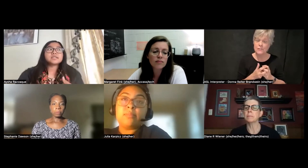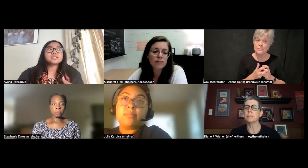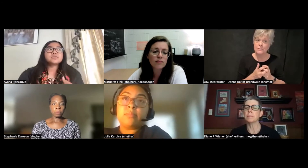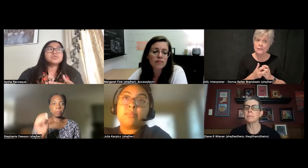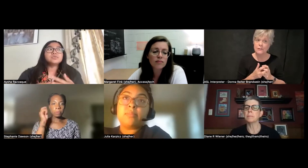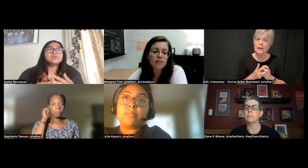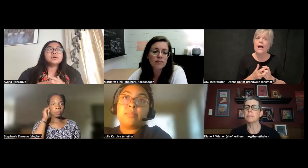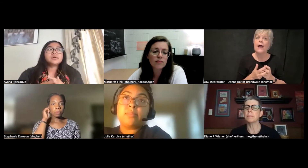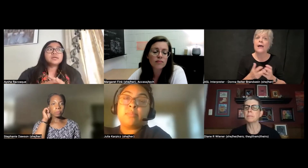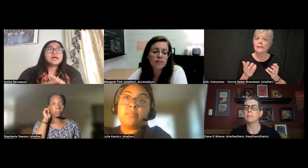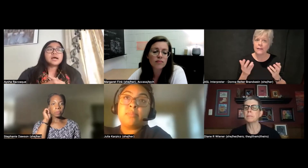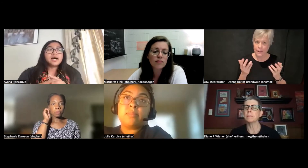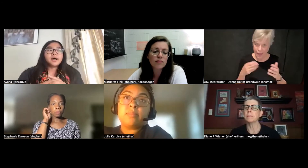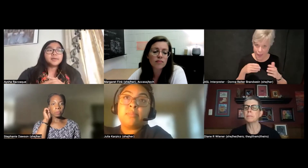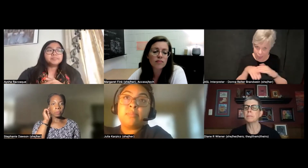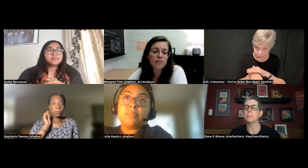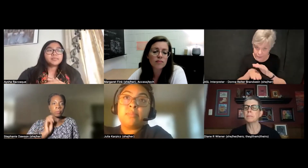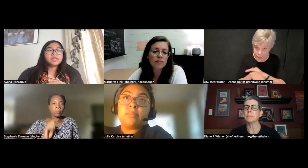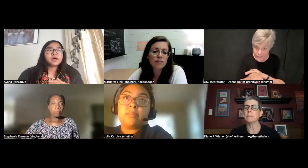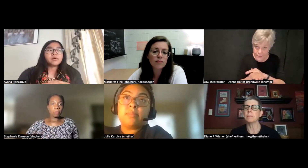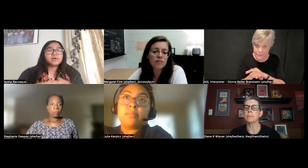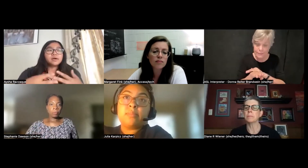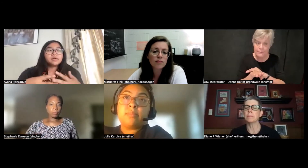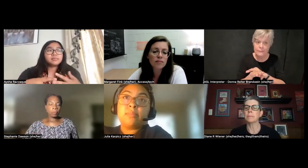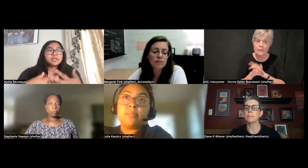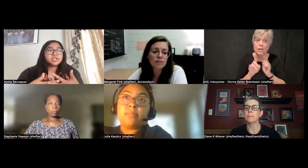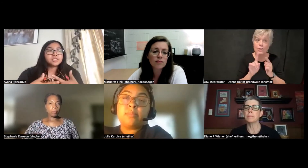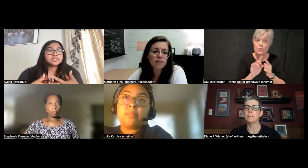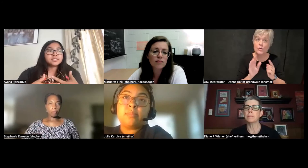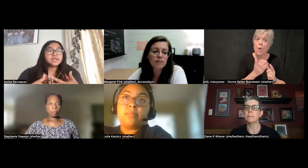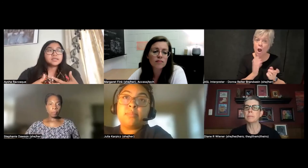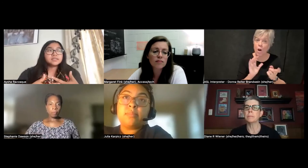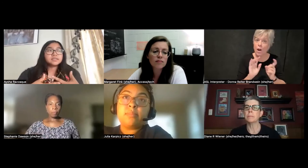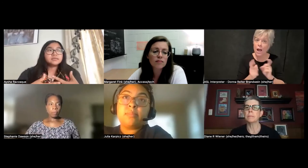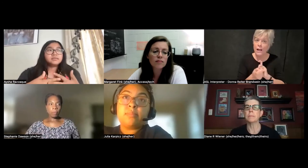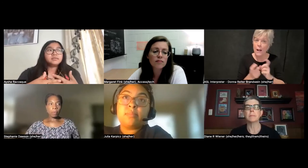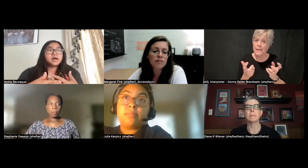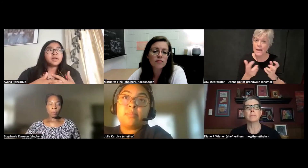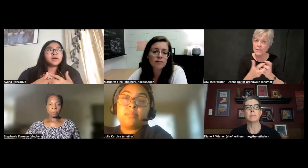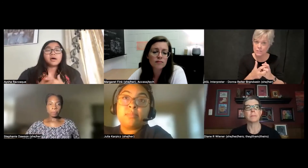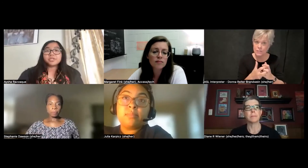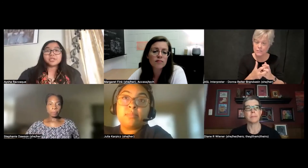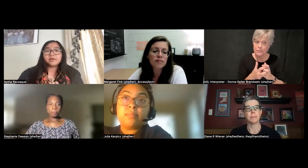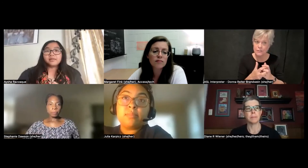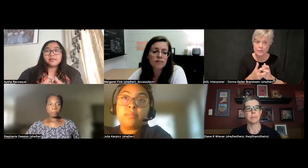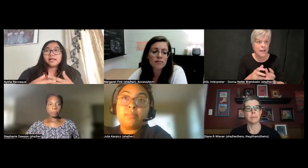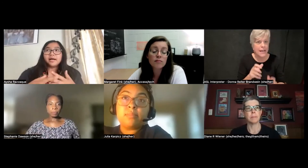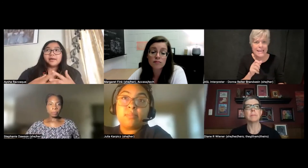to our accommodations is not optional.